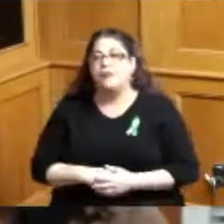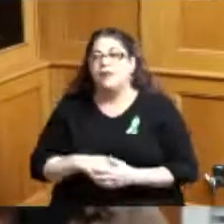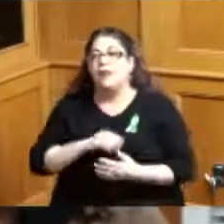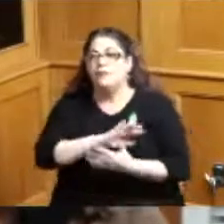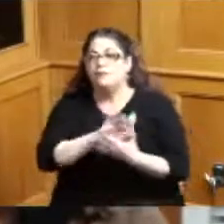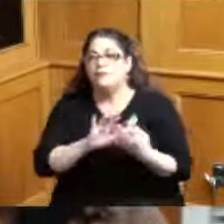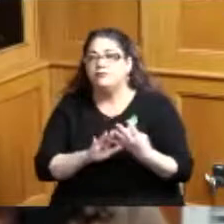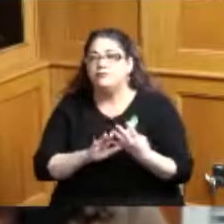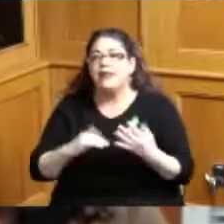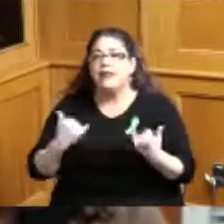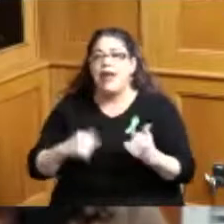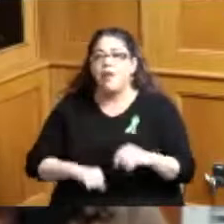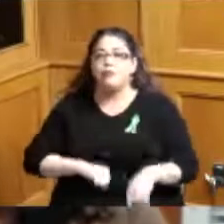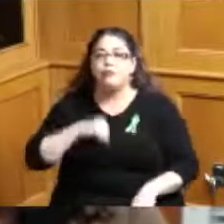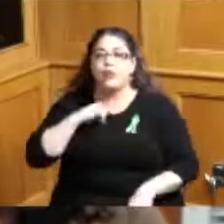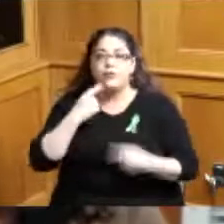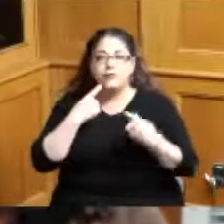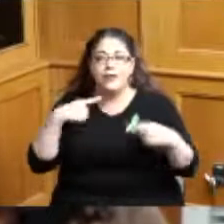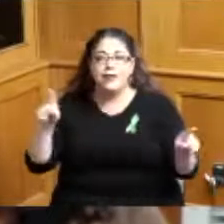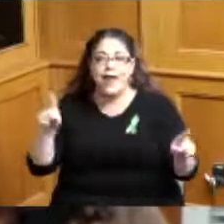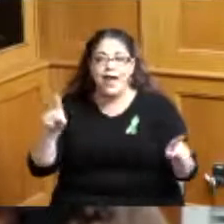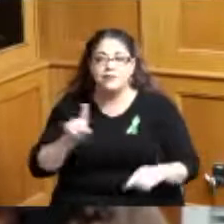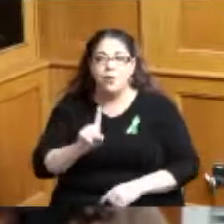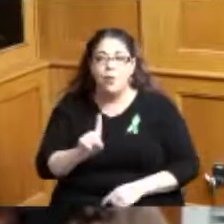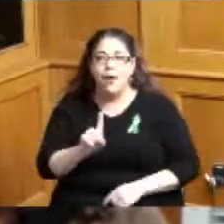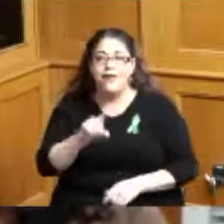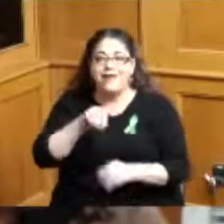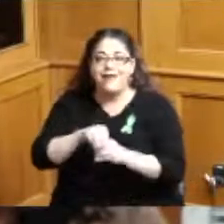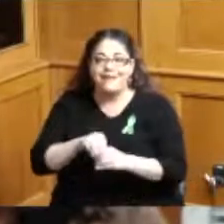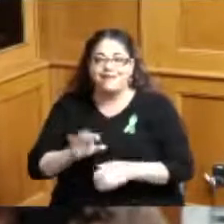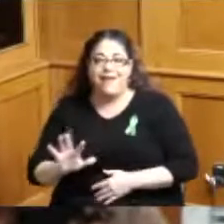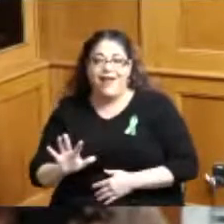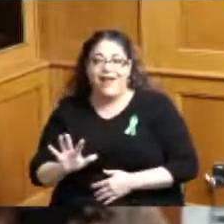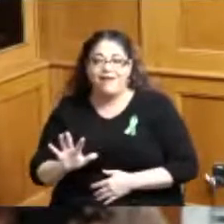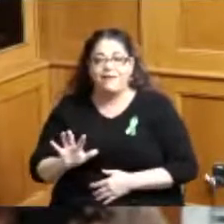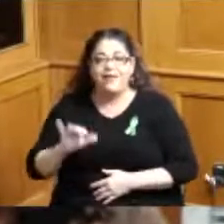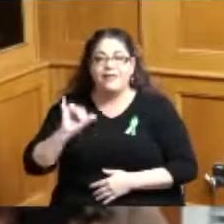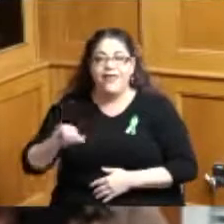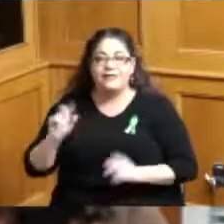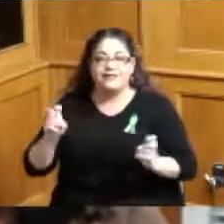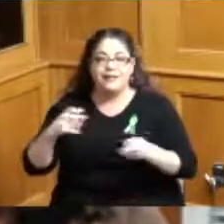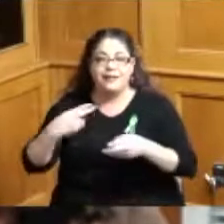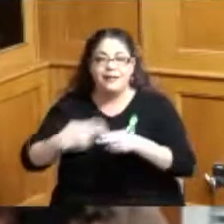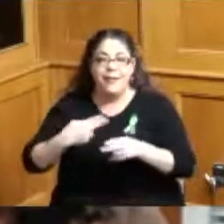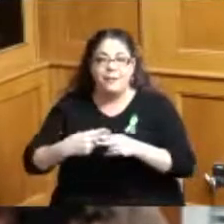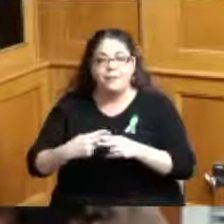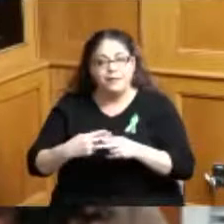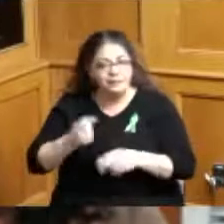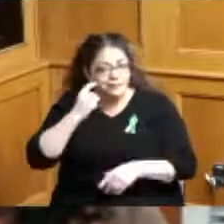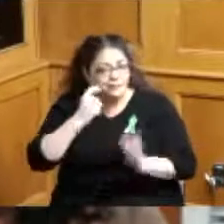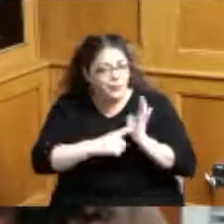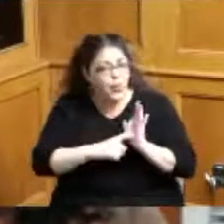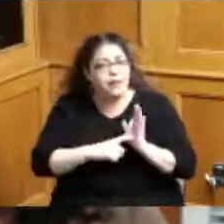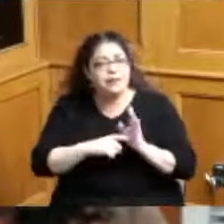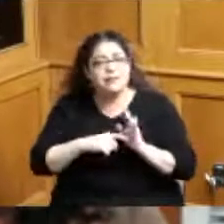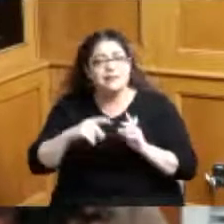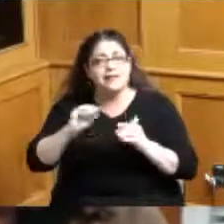our partnership with one in five this year the suicide the climbing suicide rate among our youth